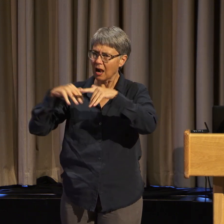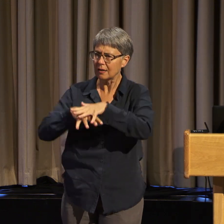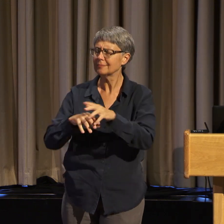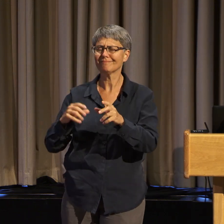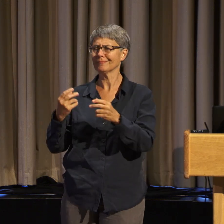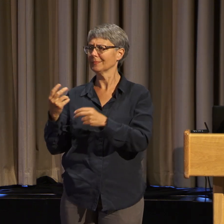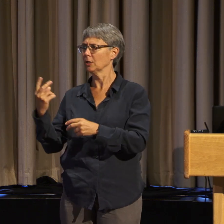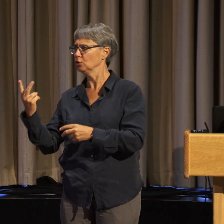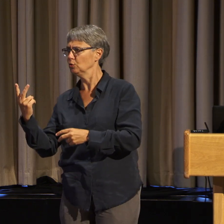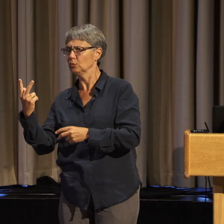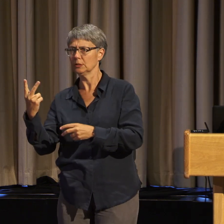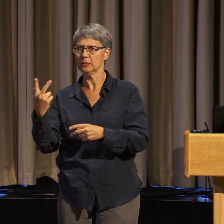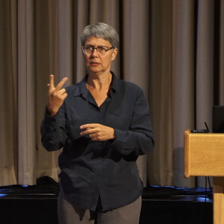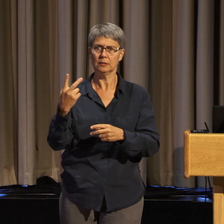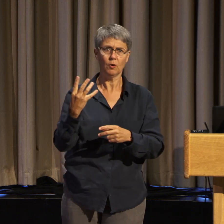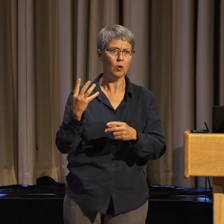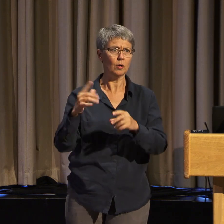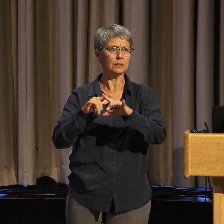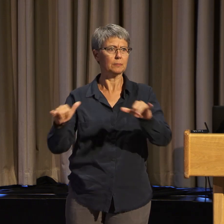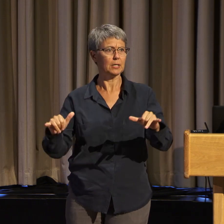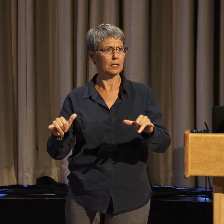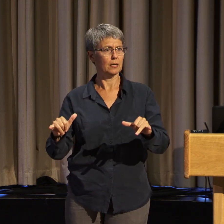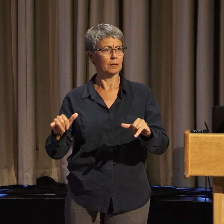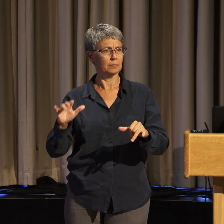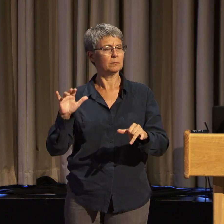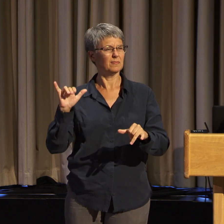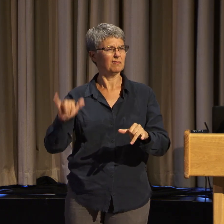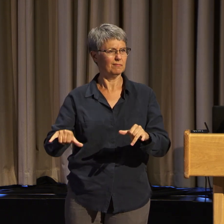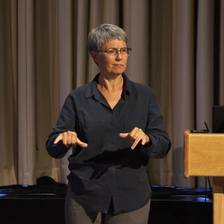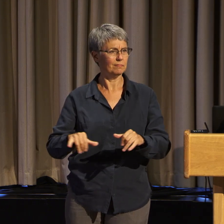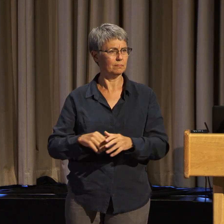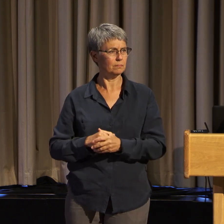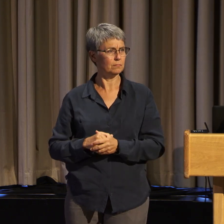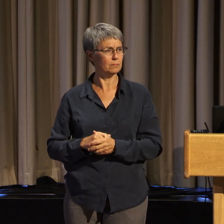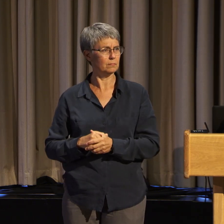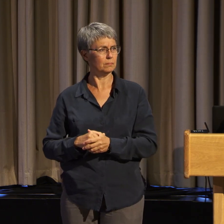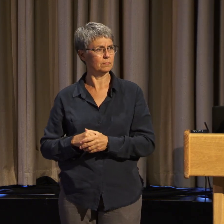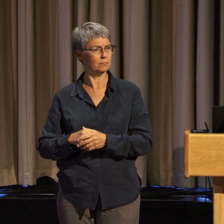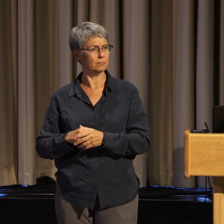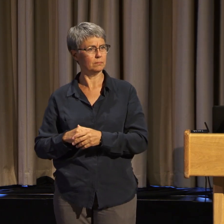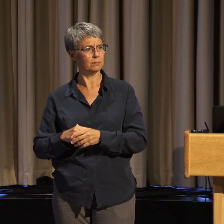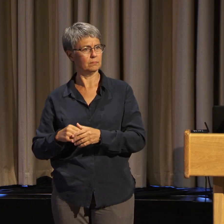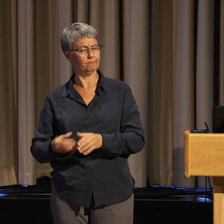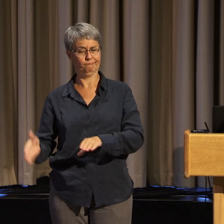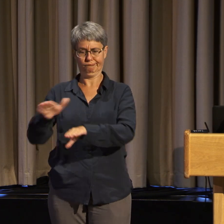Any of those intersections where you